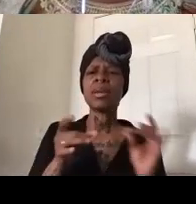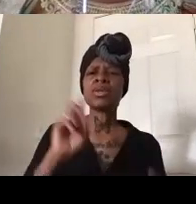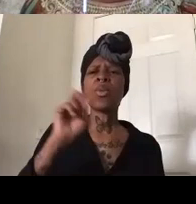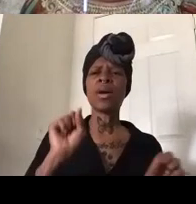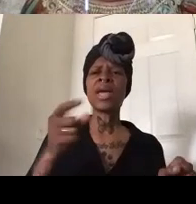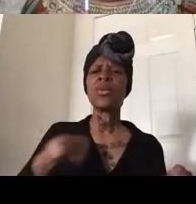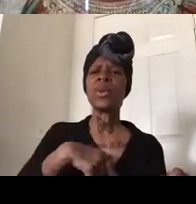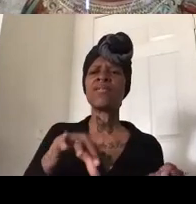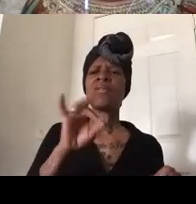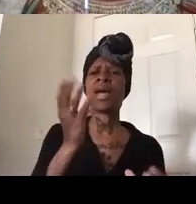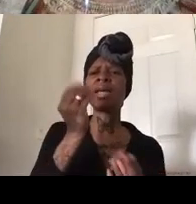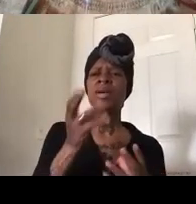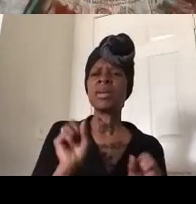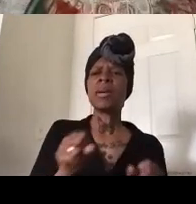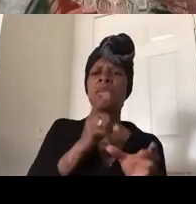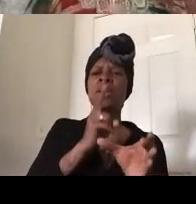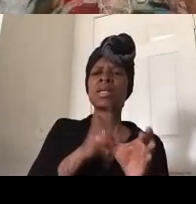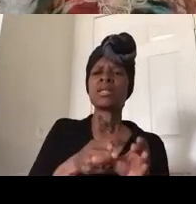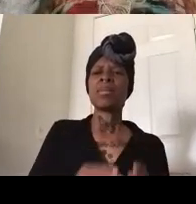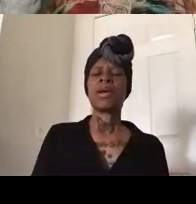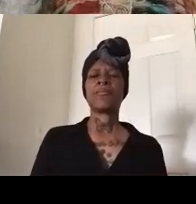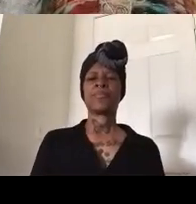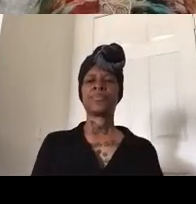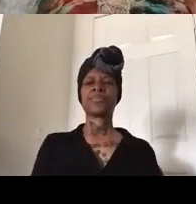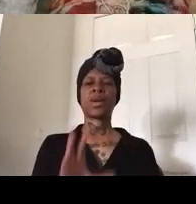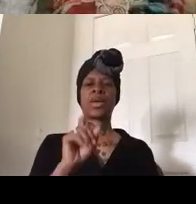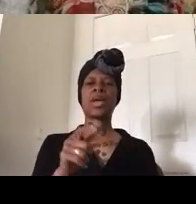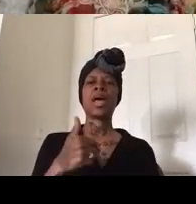to be able to participate so i was going to drop it in at the end